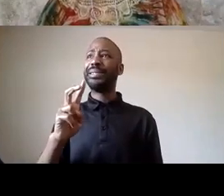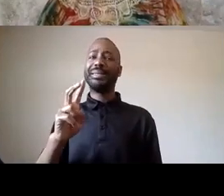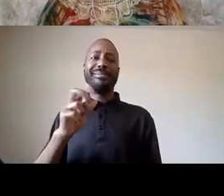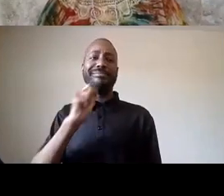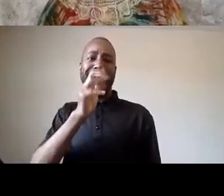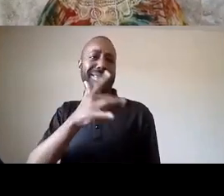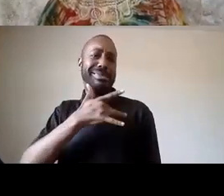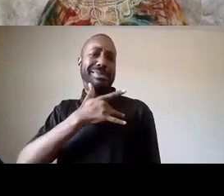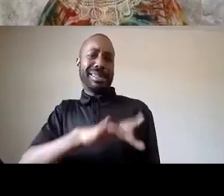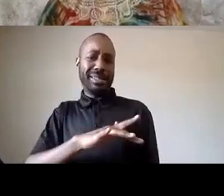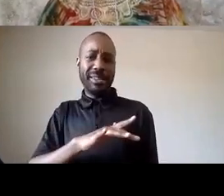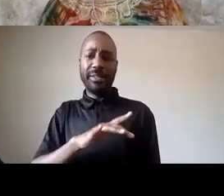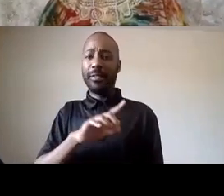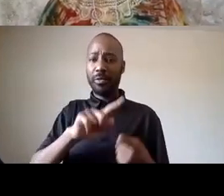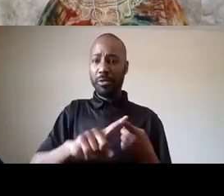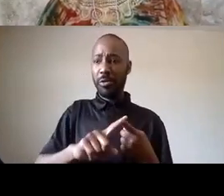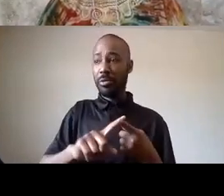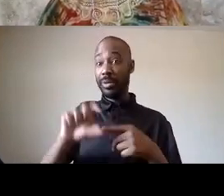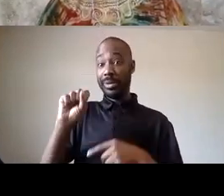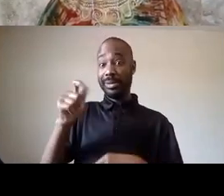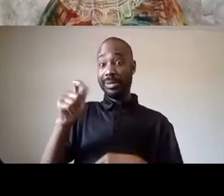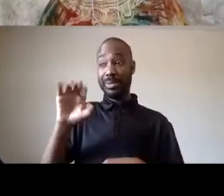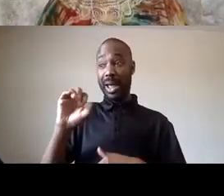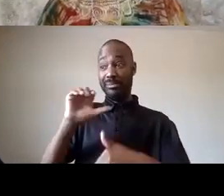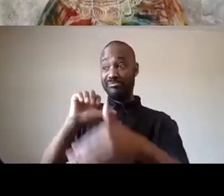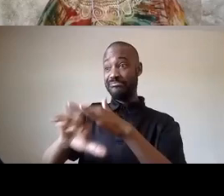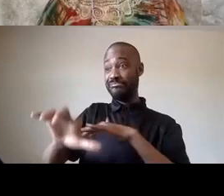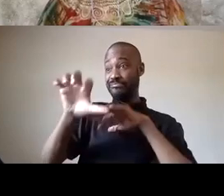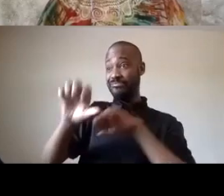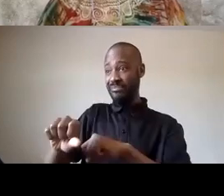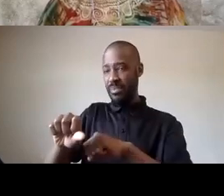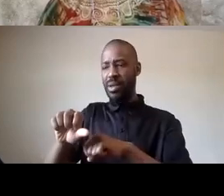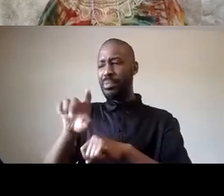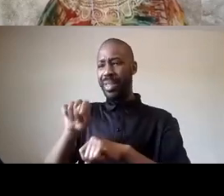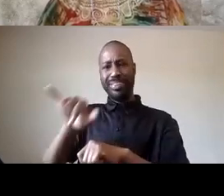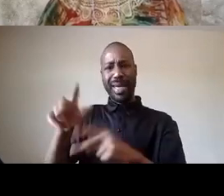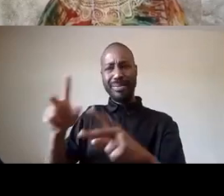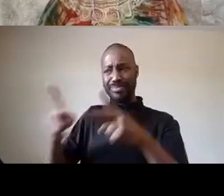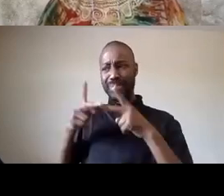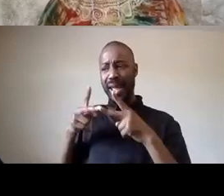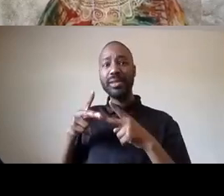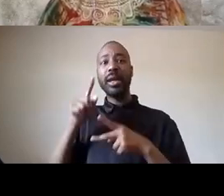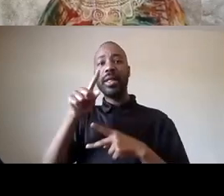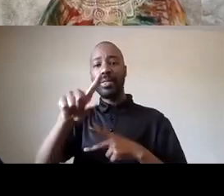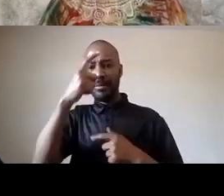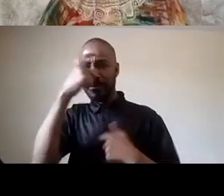in a place where they have traumatized people and so we are not trying to hug police we're not trying to kneel with them